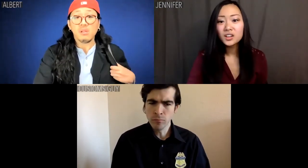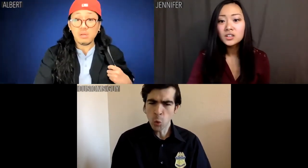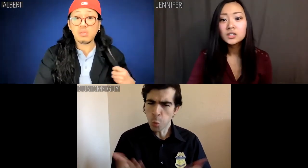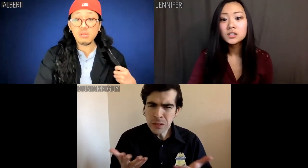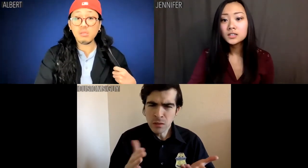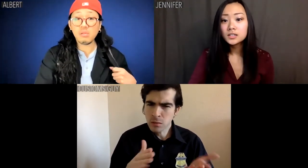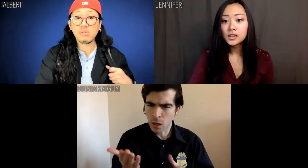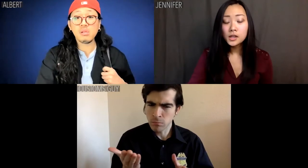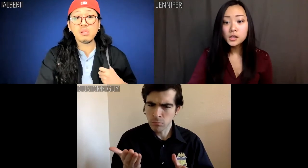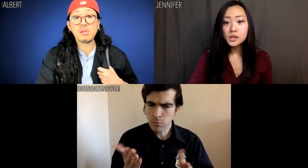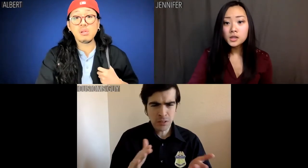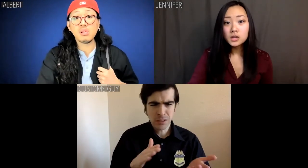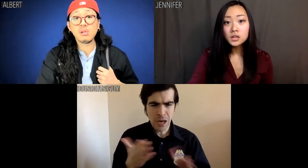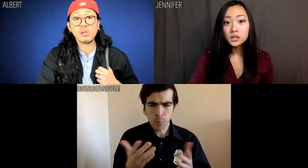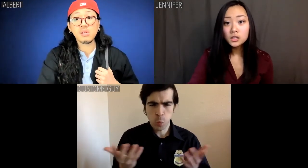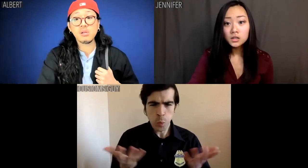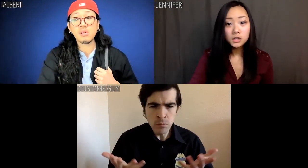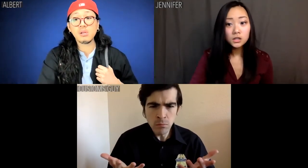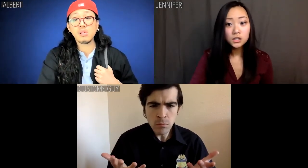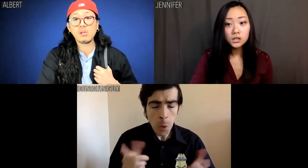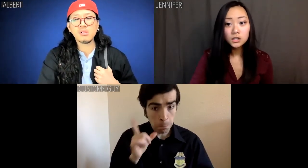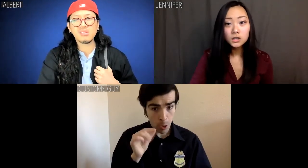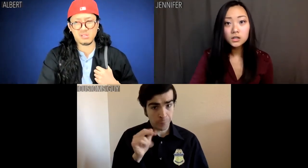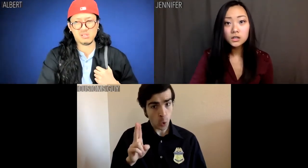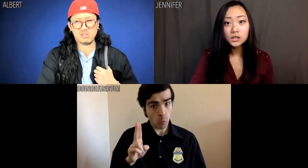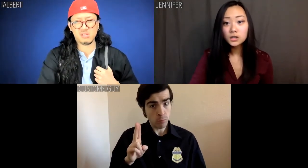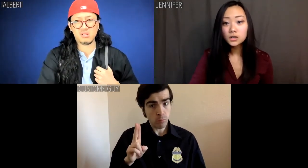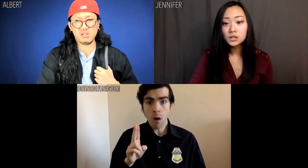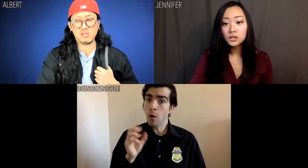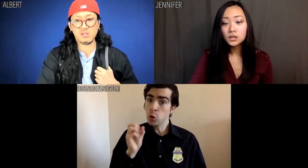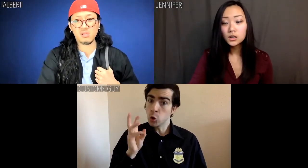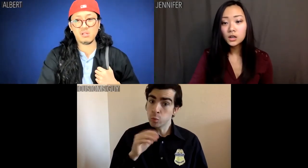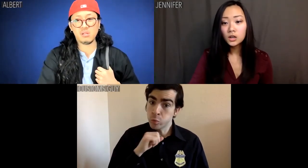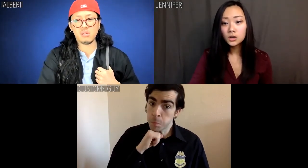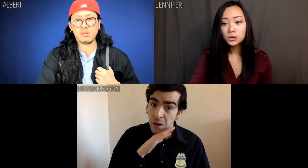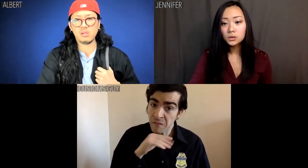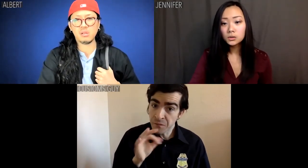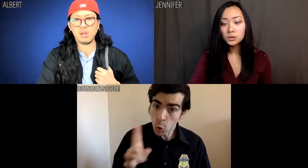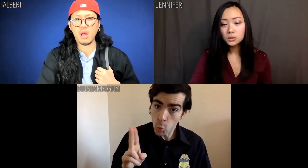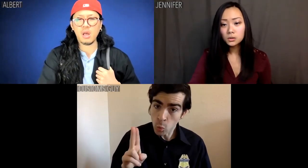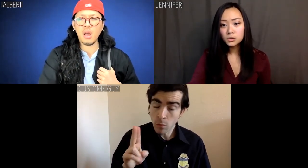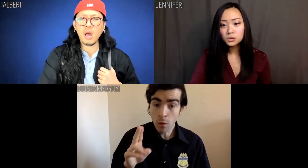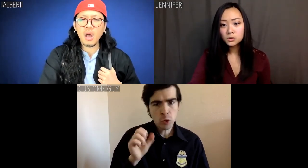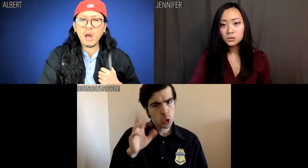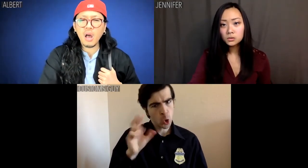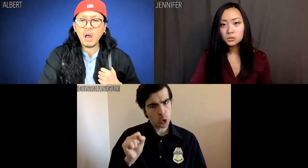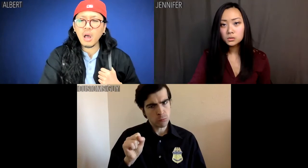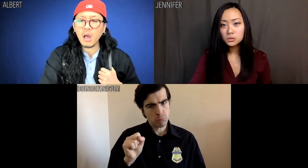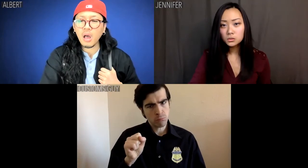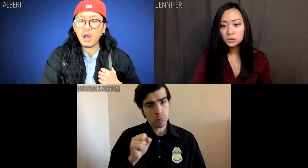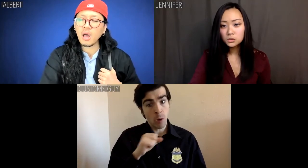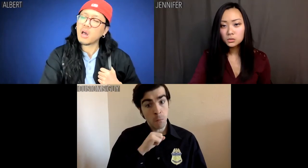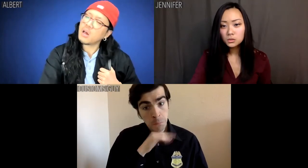Customs guy: What died? Died of what? Bird flu? Swine flu, SARS?